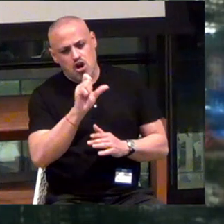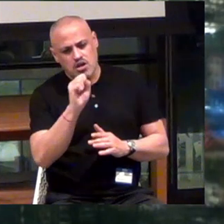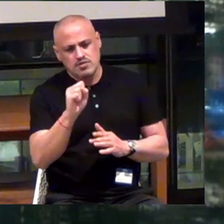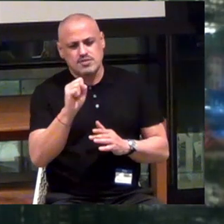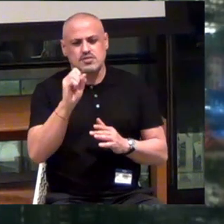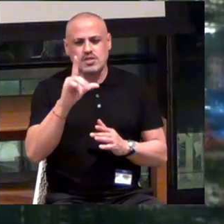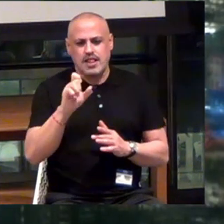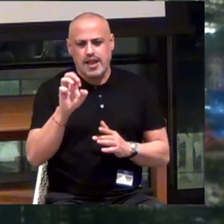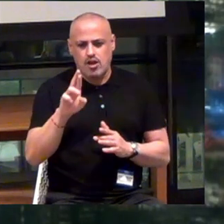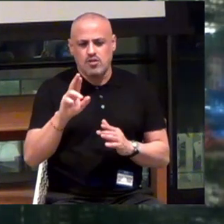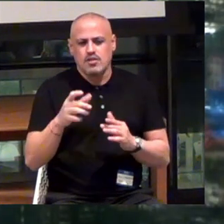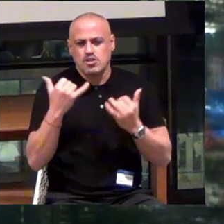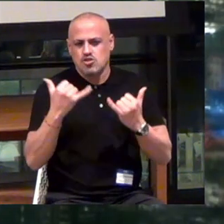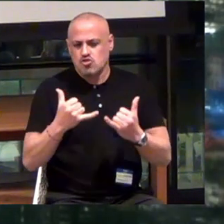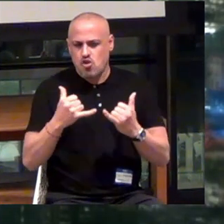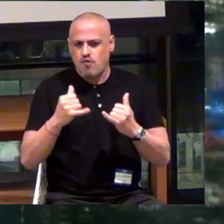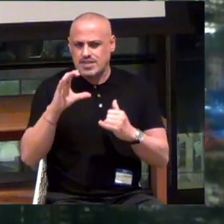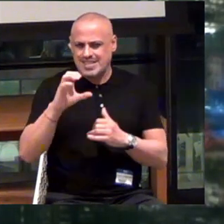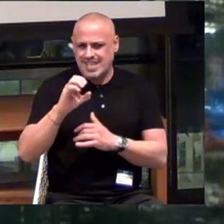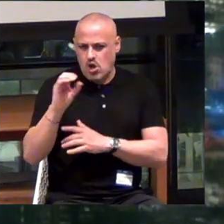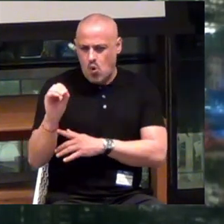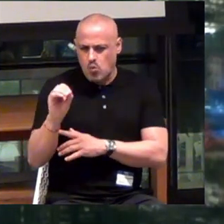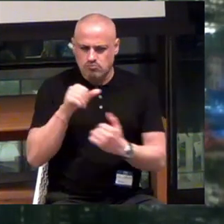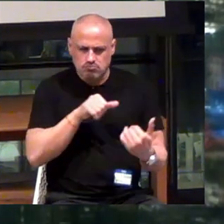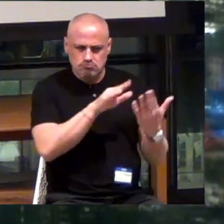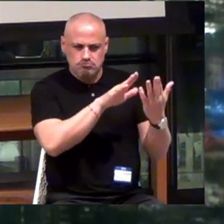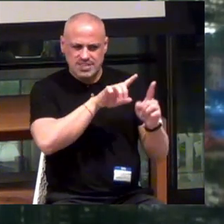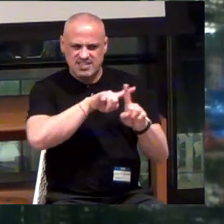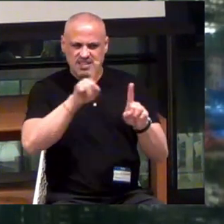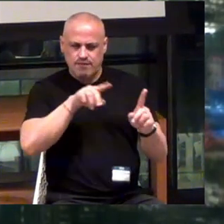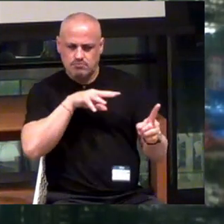of ARx, have come at it quite differently.